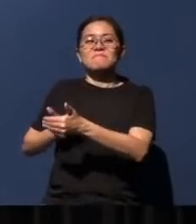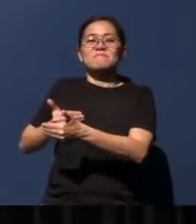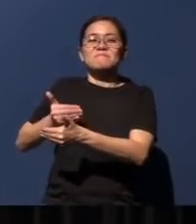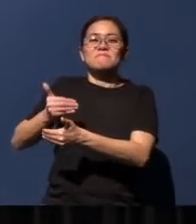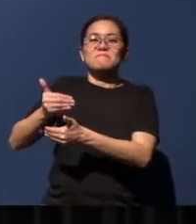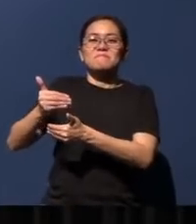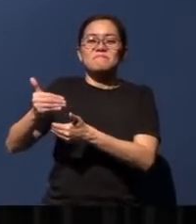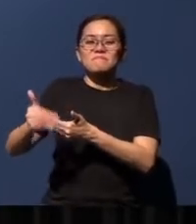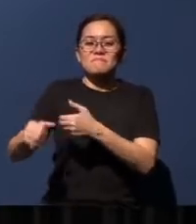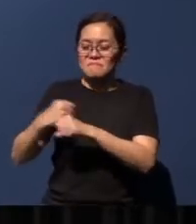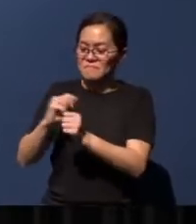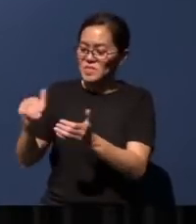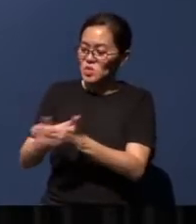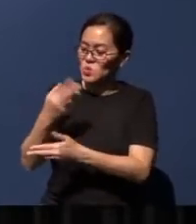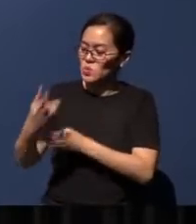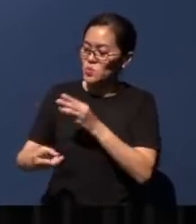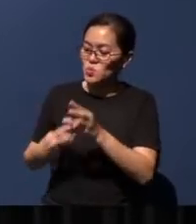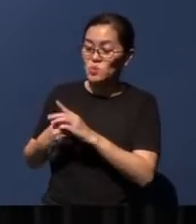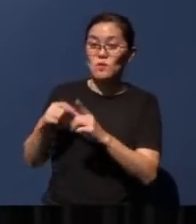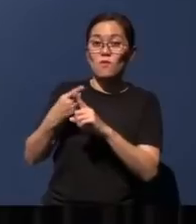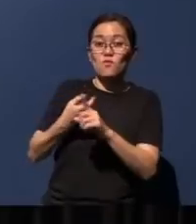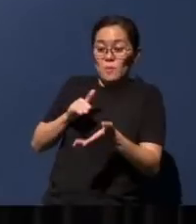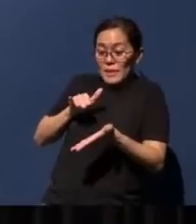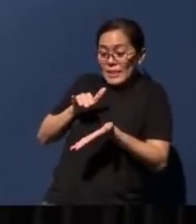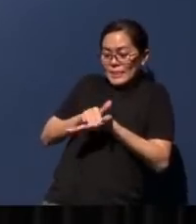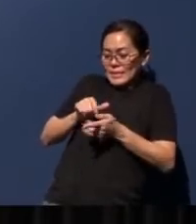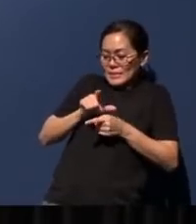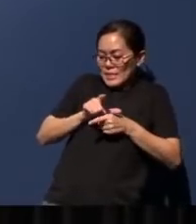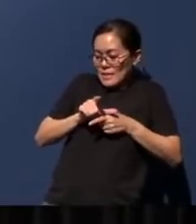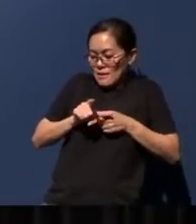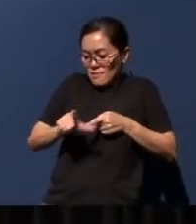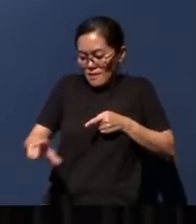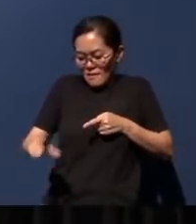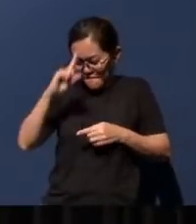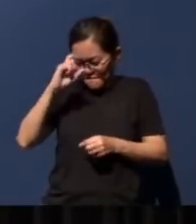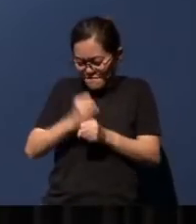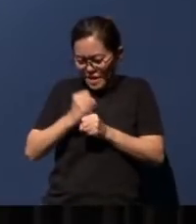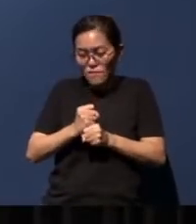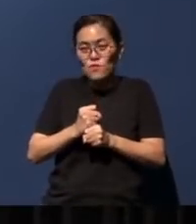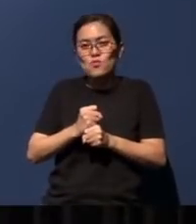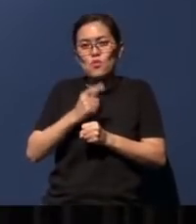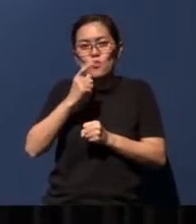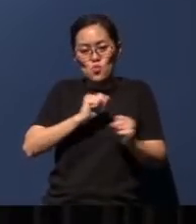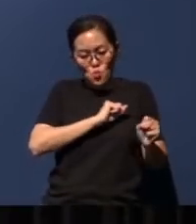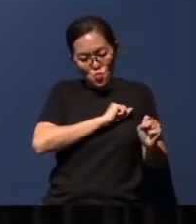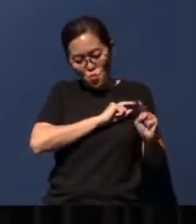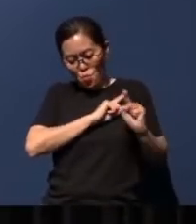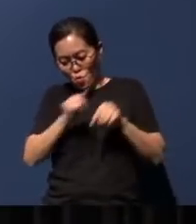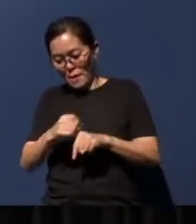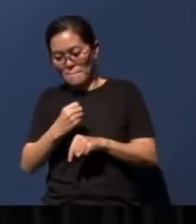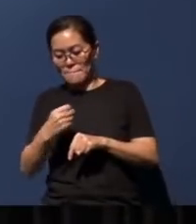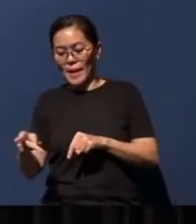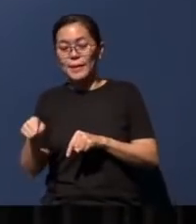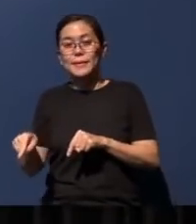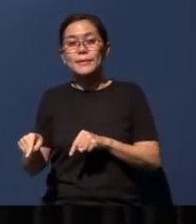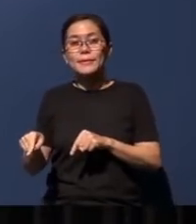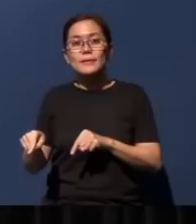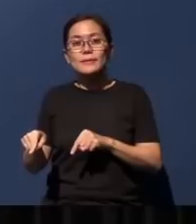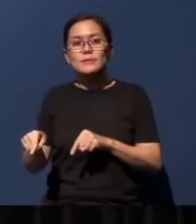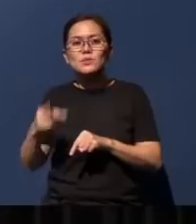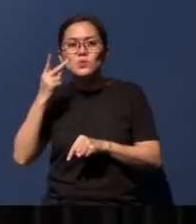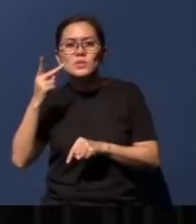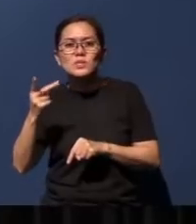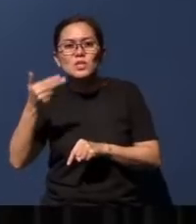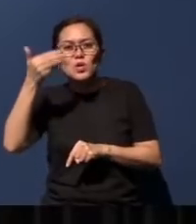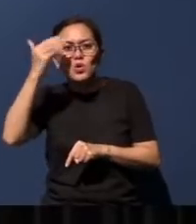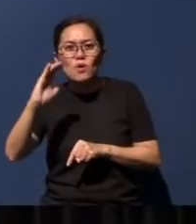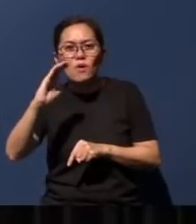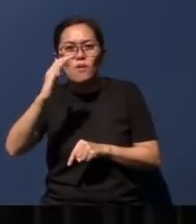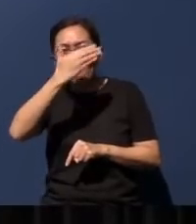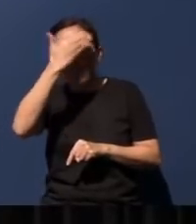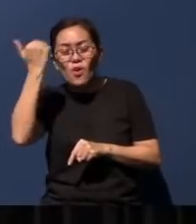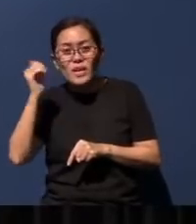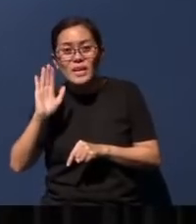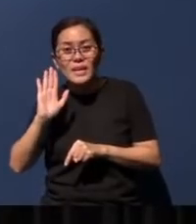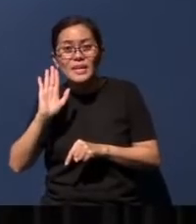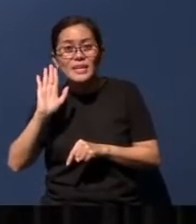world. All from this line of faithful remnants who went back. You see, God never forgets His people. God